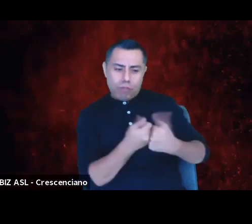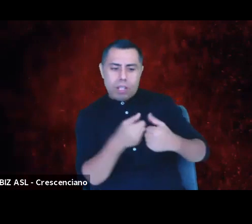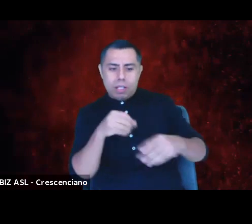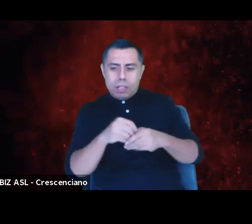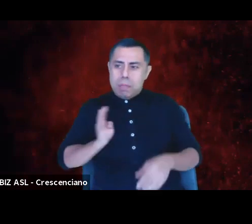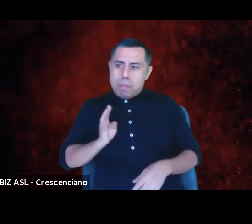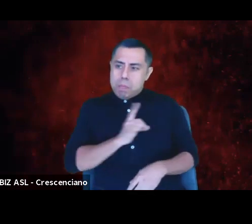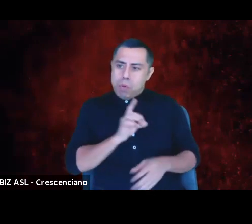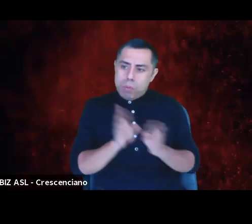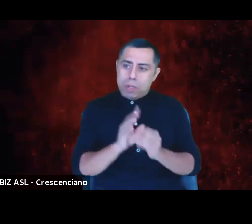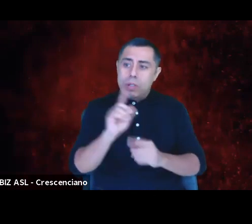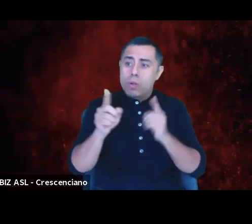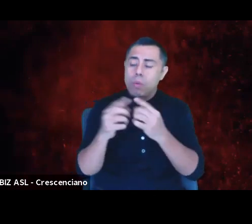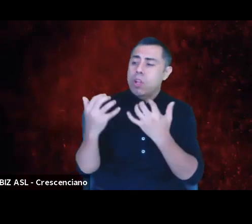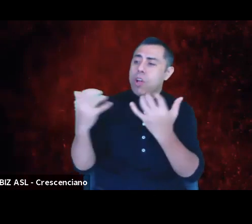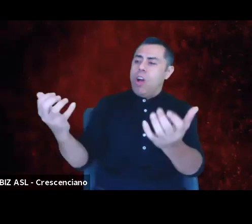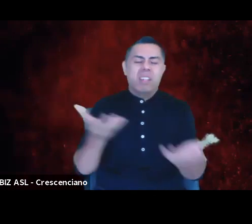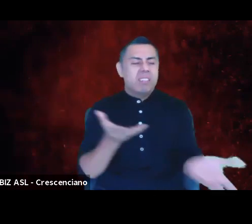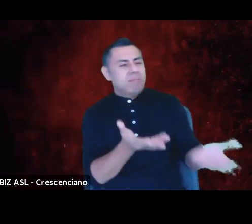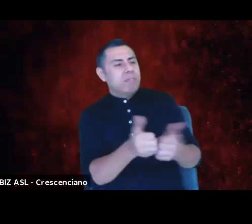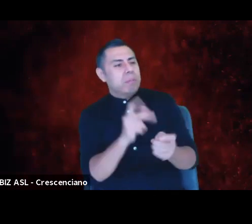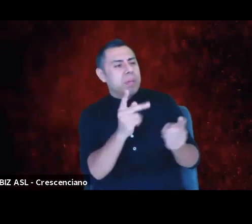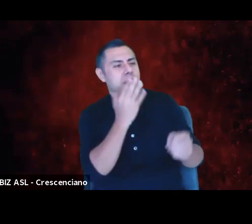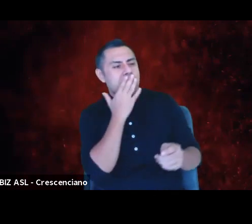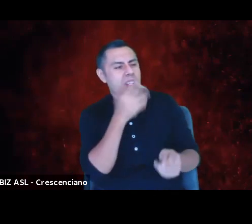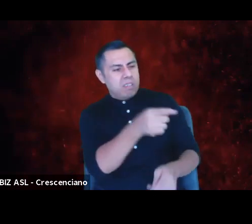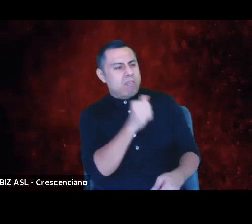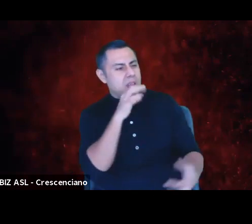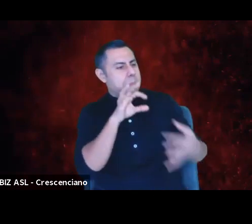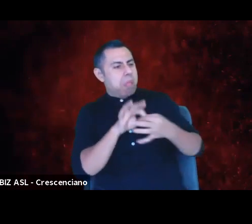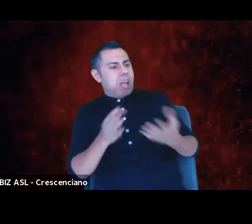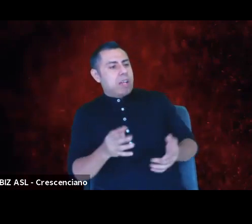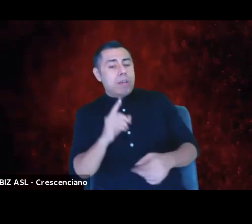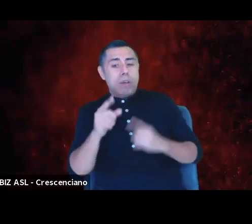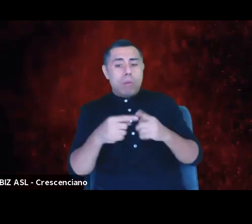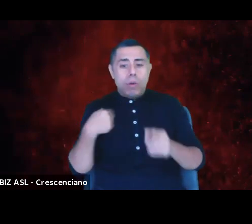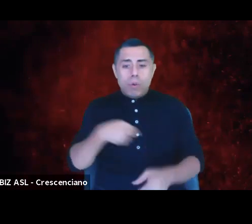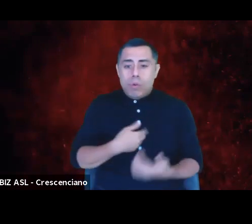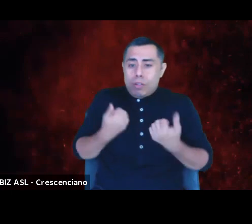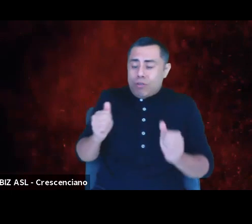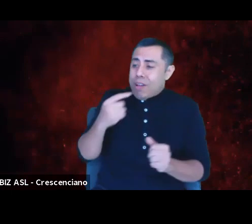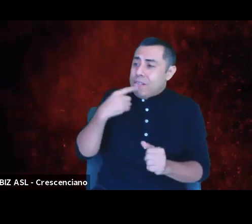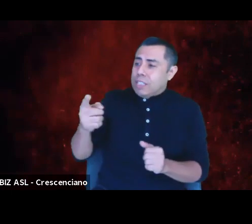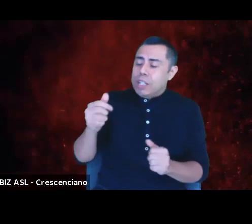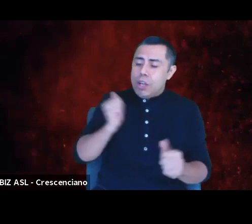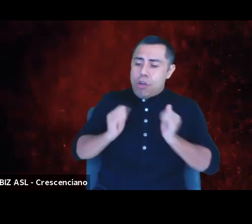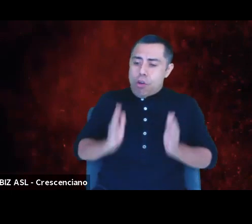treat patrons of color like they don't belong, and when we try to tell artists of color that their authentic experiences and expressions